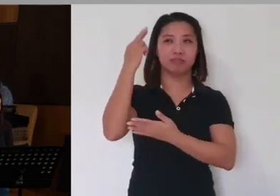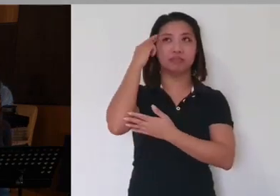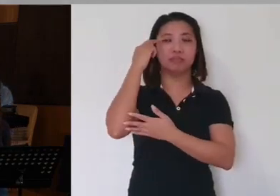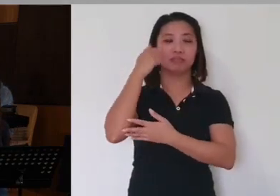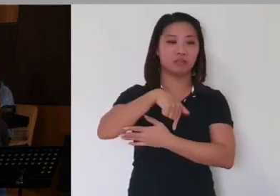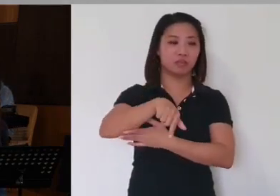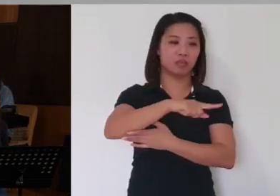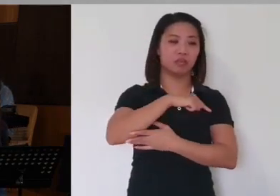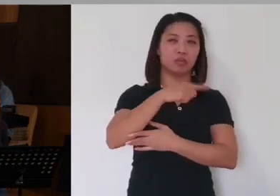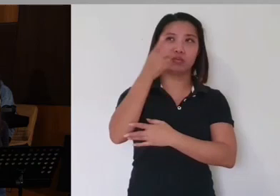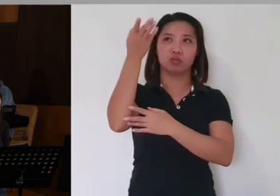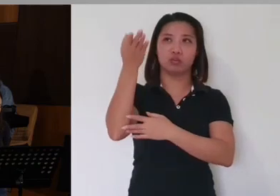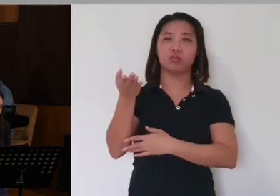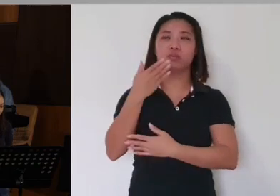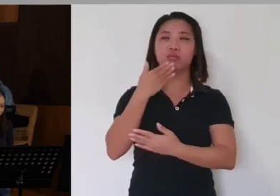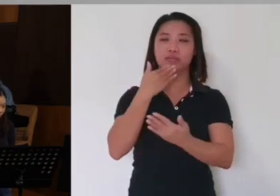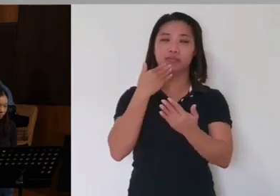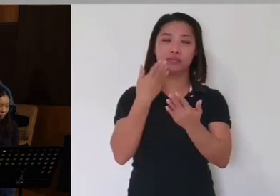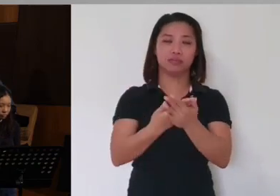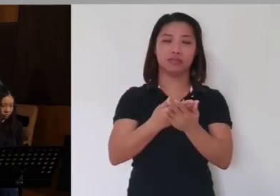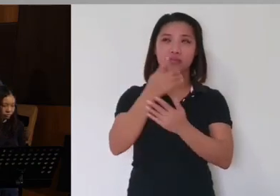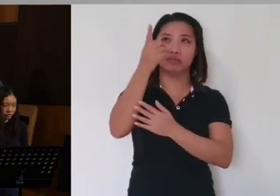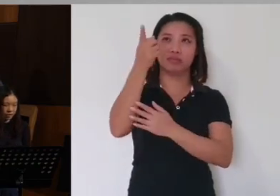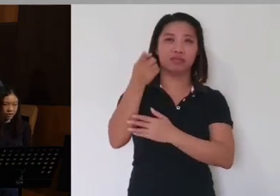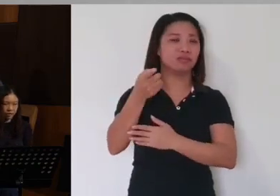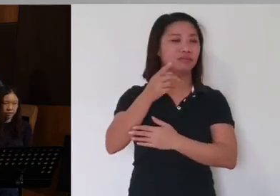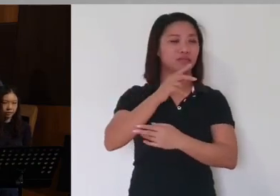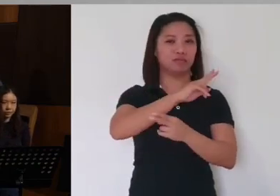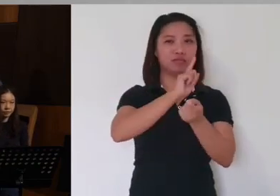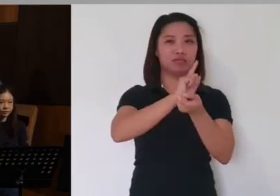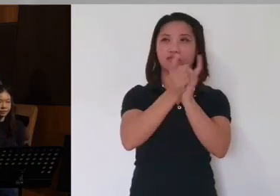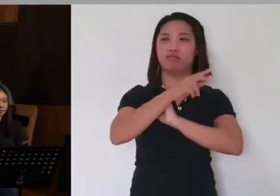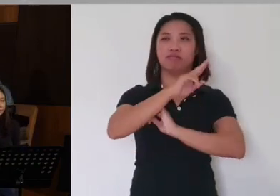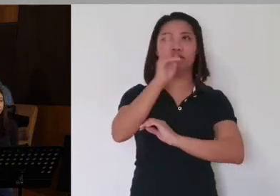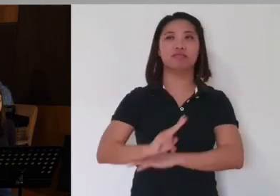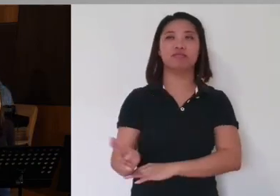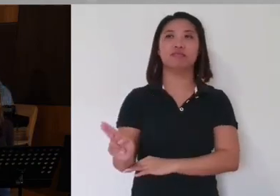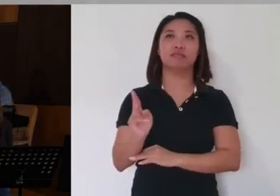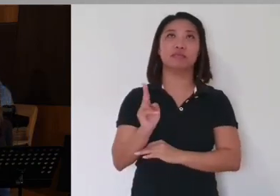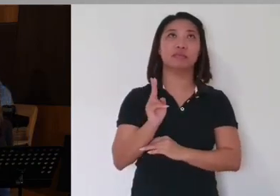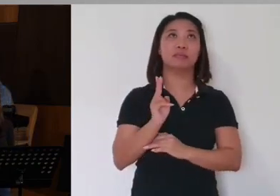You are good, that You never change.